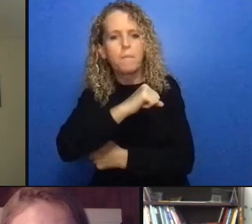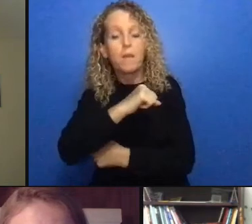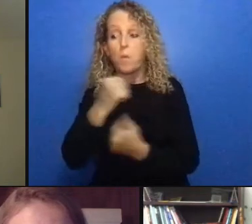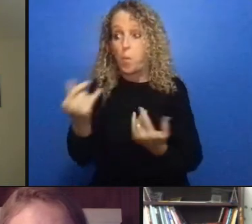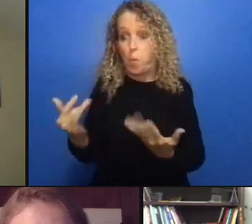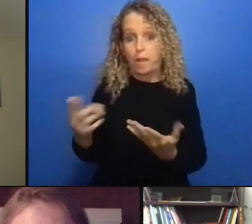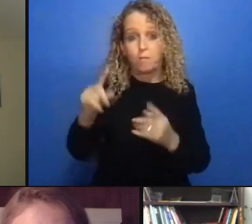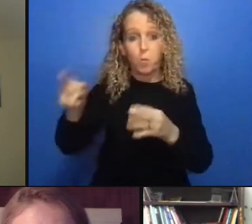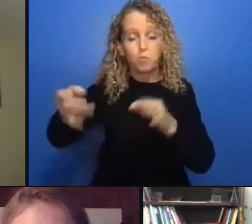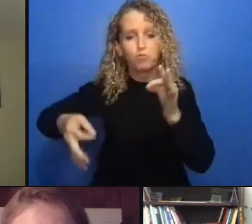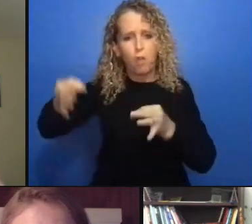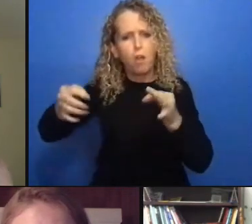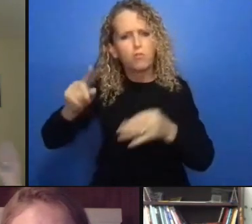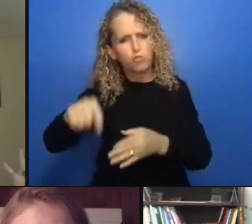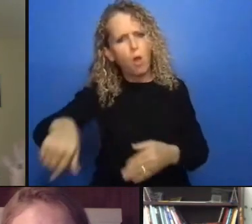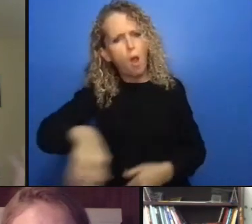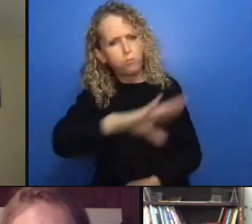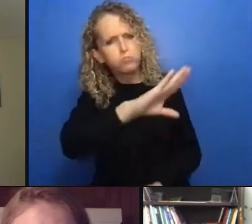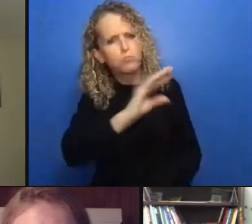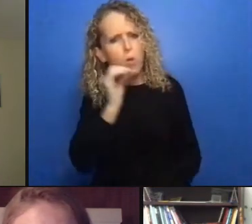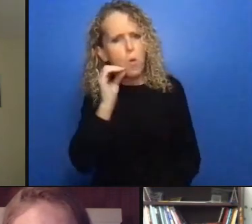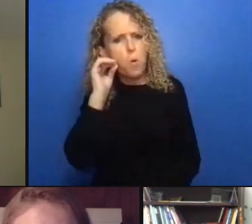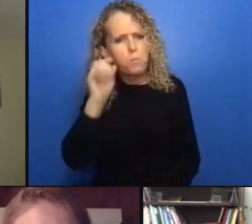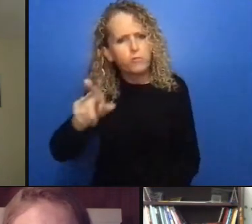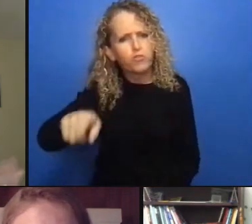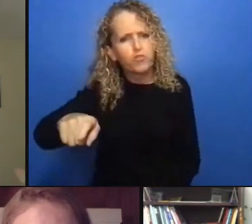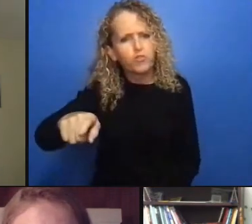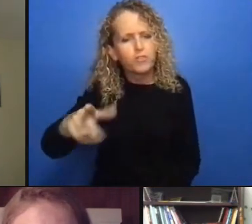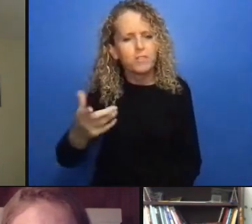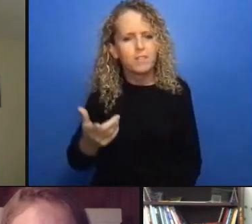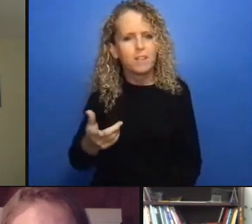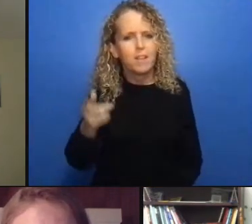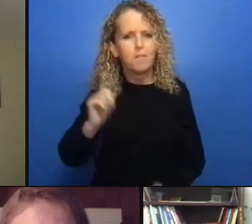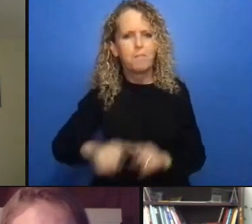programs that reach out to street involved youth in order to redress you know violent ways